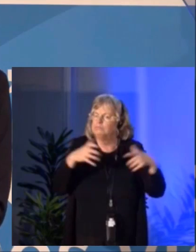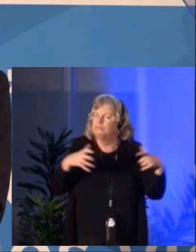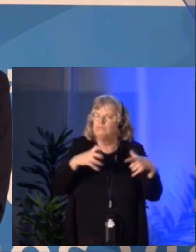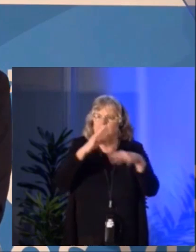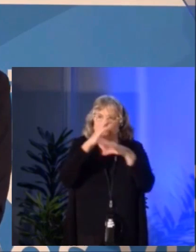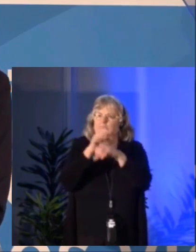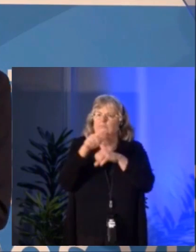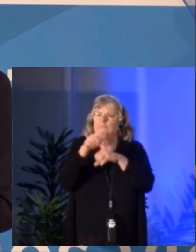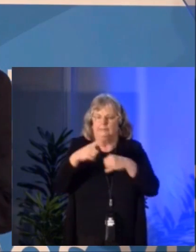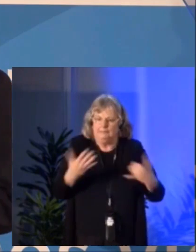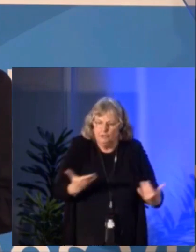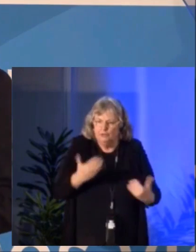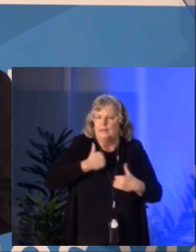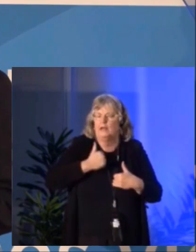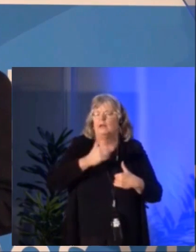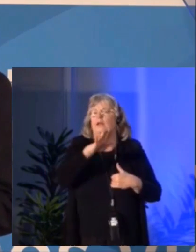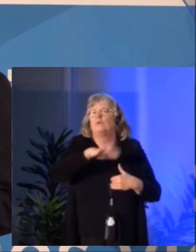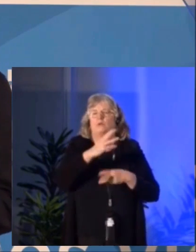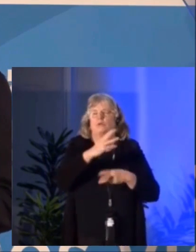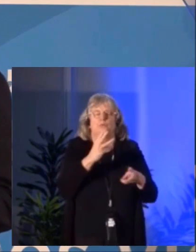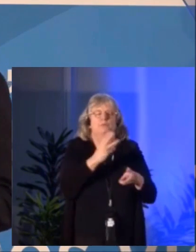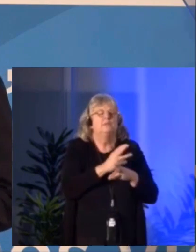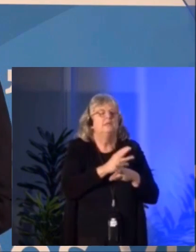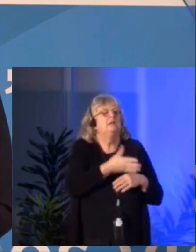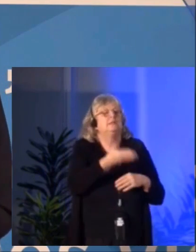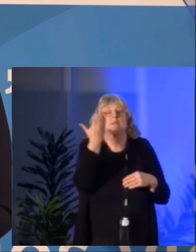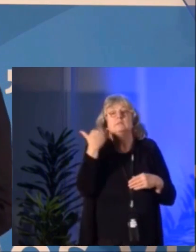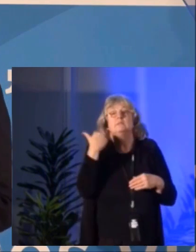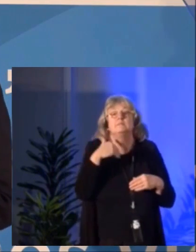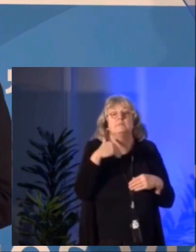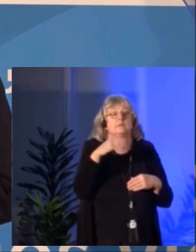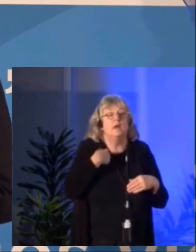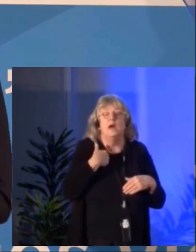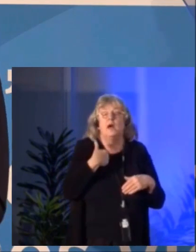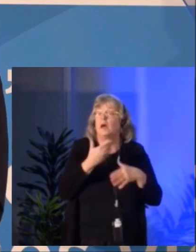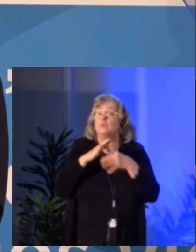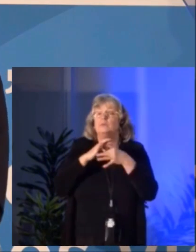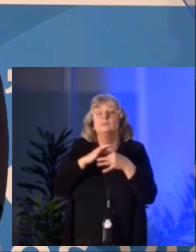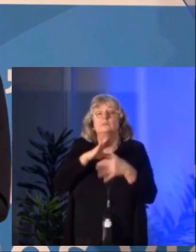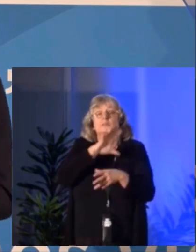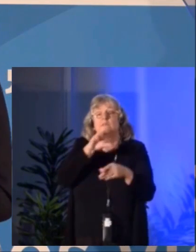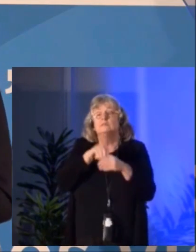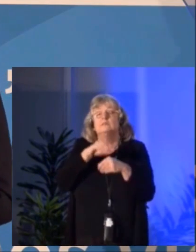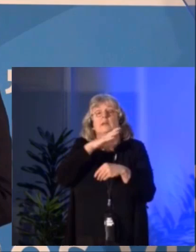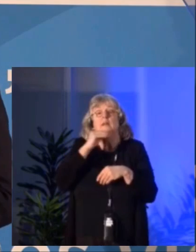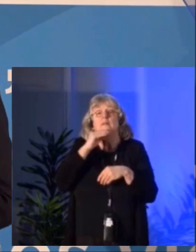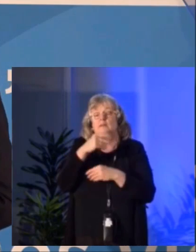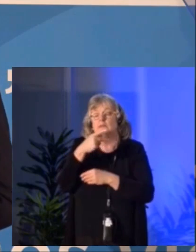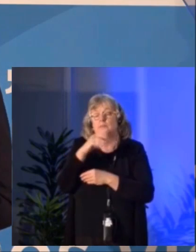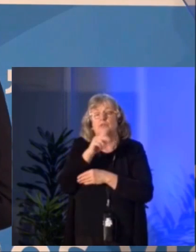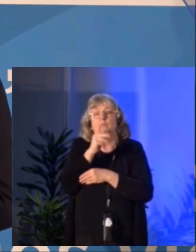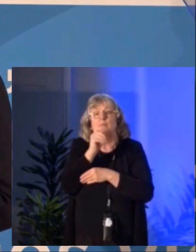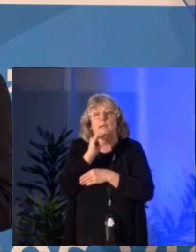This past September I also had the chance to share the stage with you at the Prismatic Festival in Halifax.